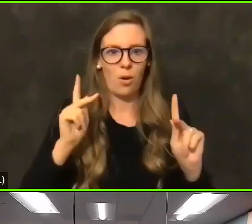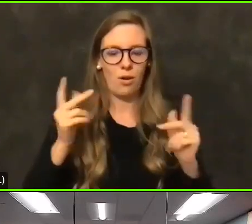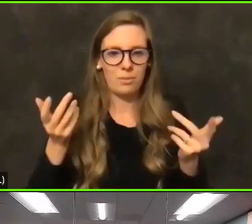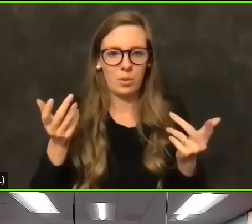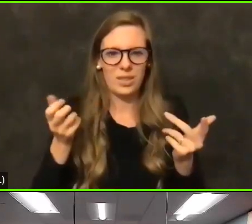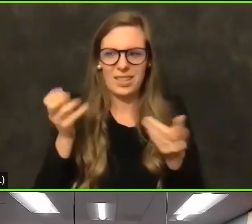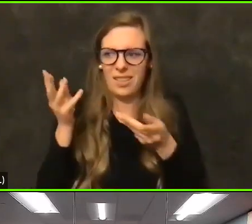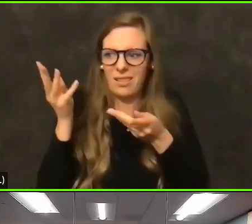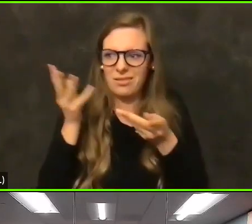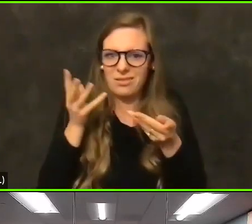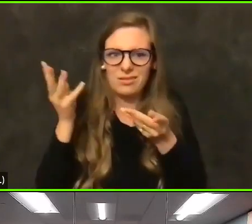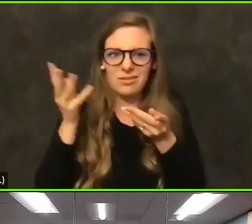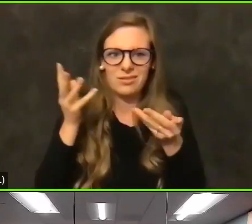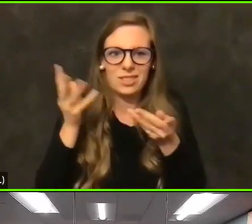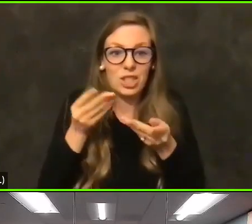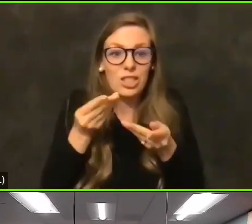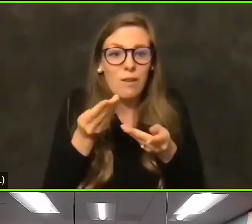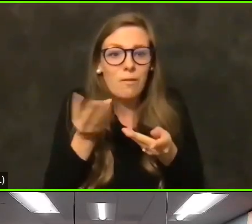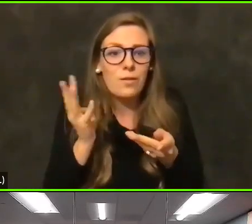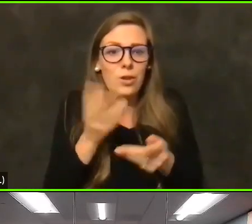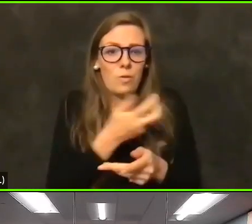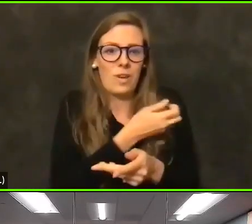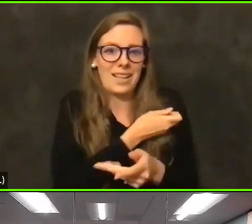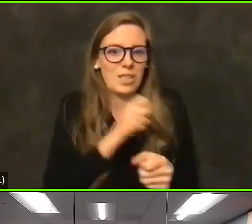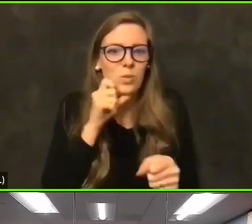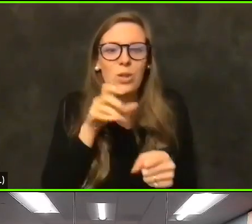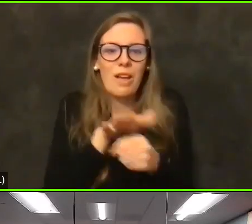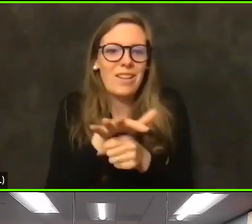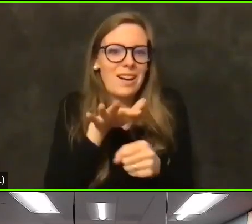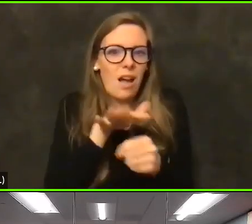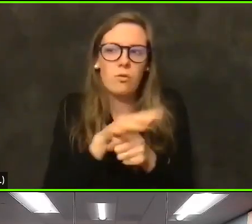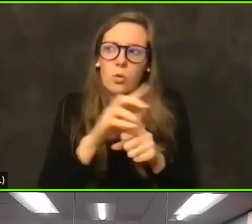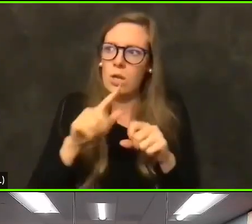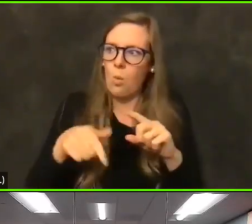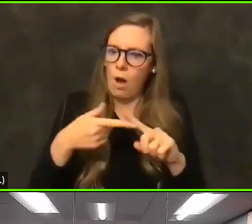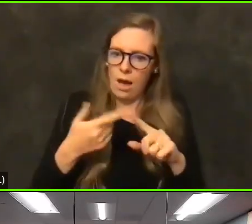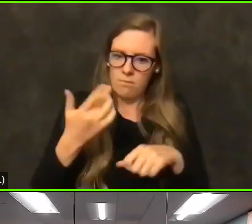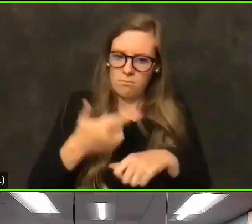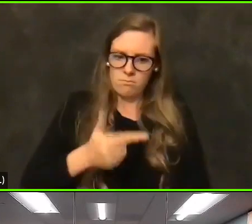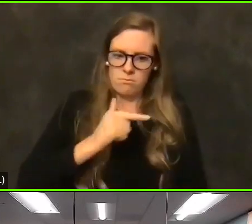And so people's expectations are set that once they're eligible, they should have a